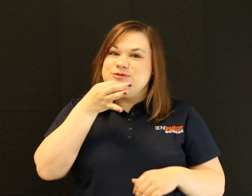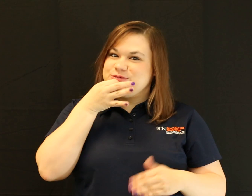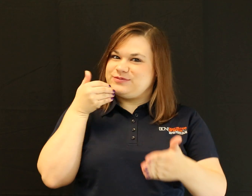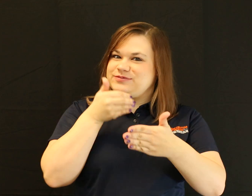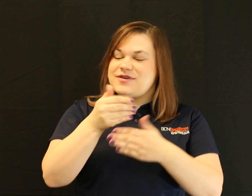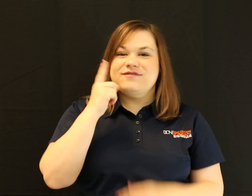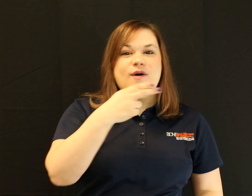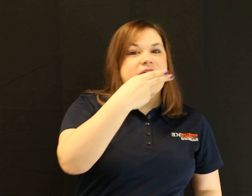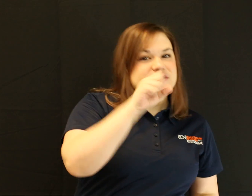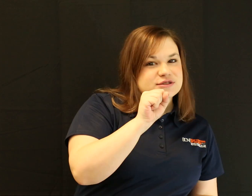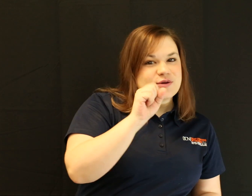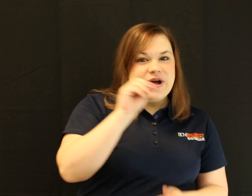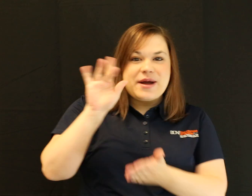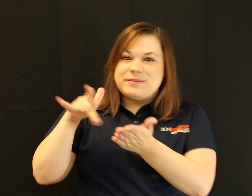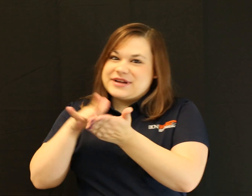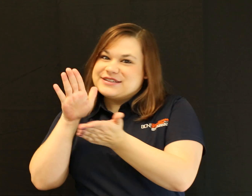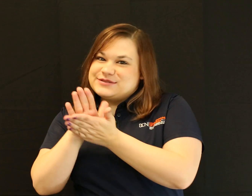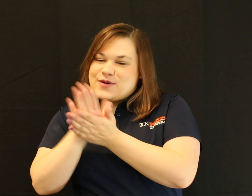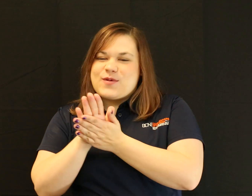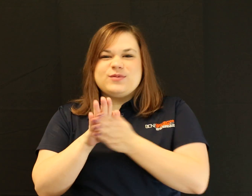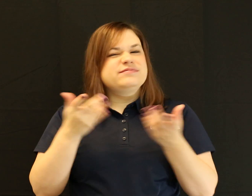We will have Teen Night for both High School and Middle School.